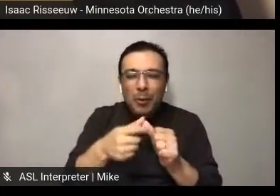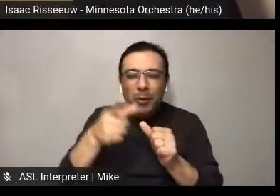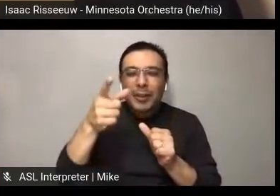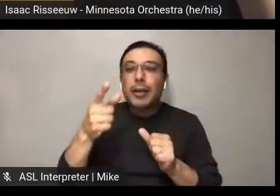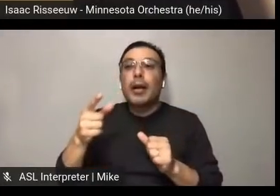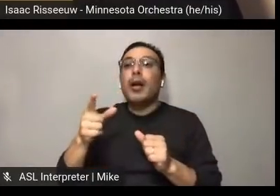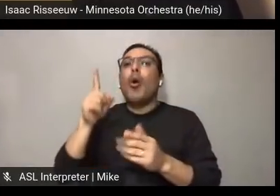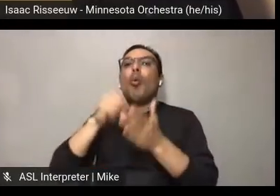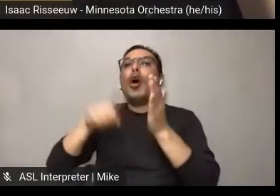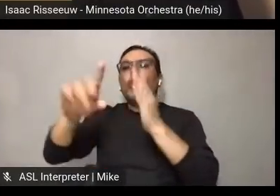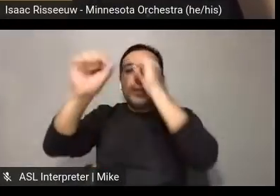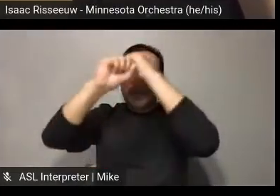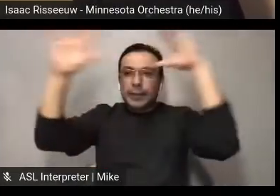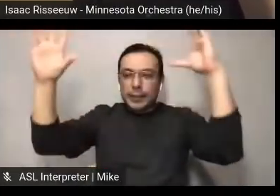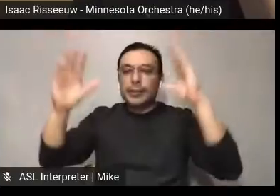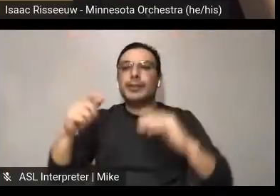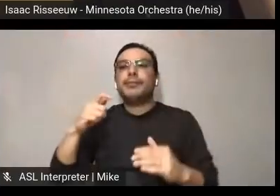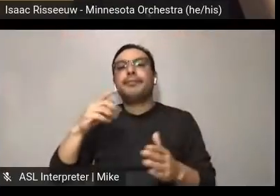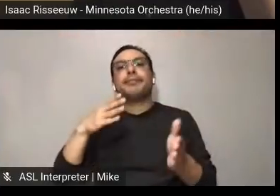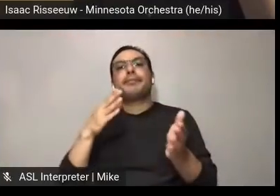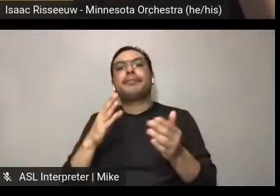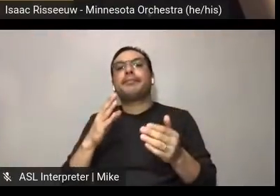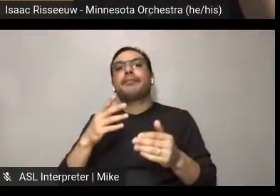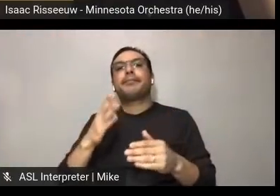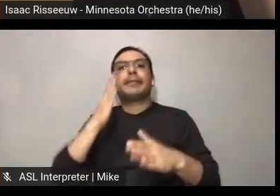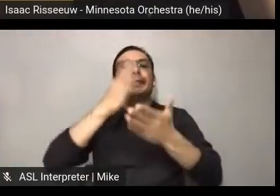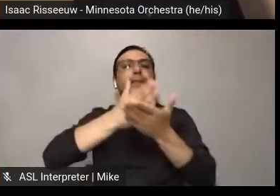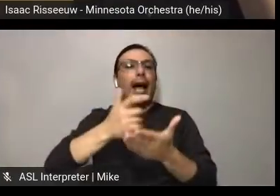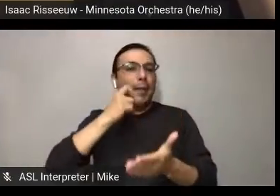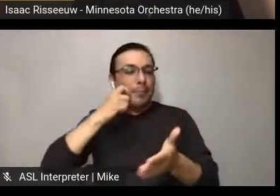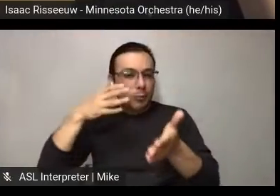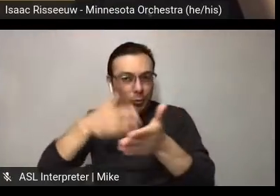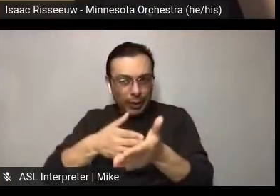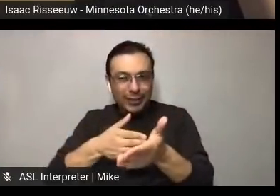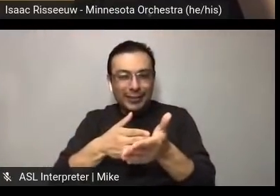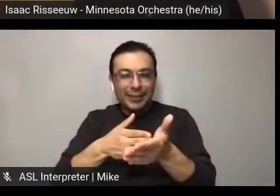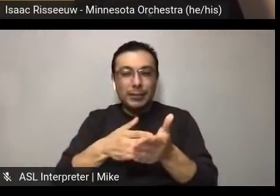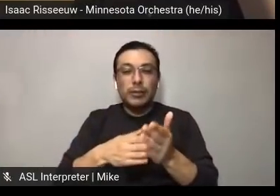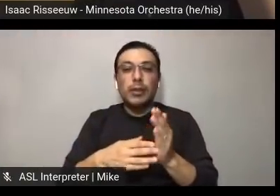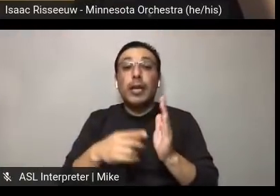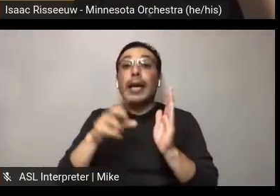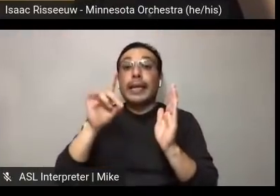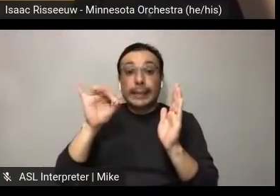and equitable theater community? That one we did post something on main feed.